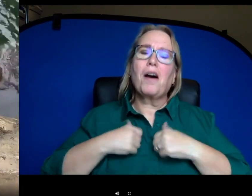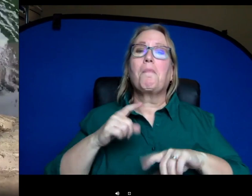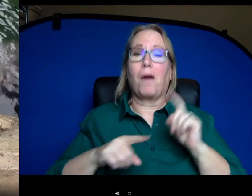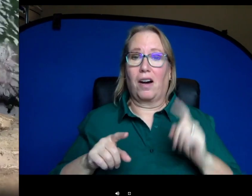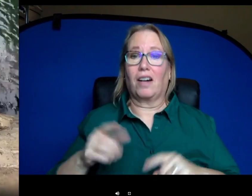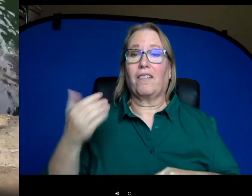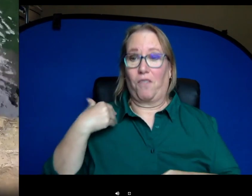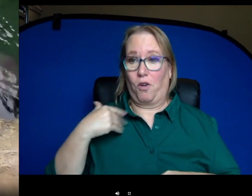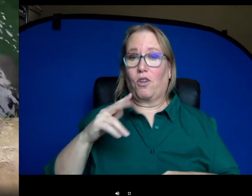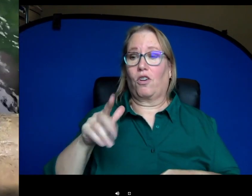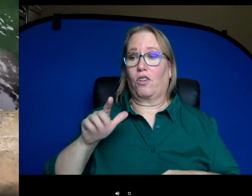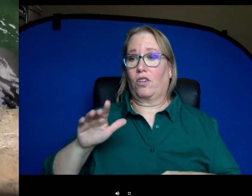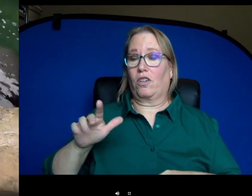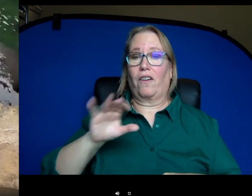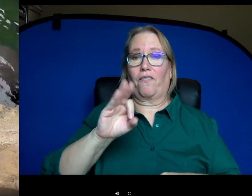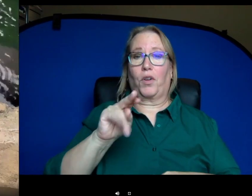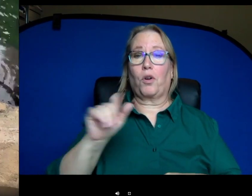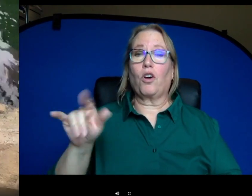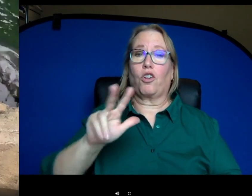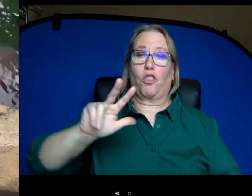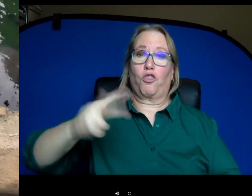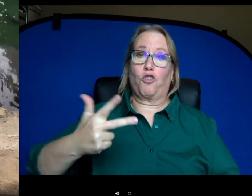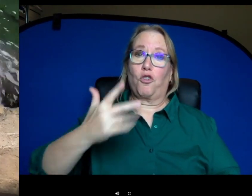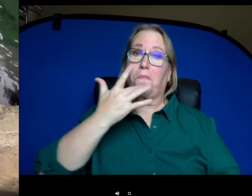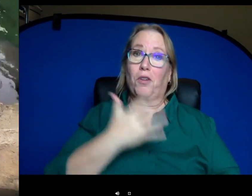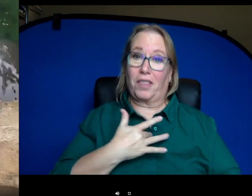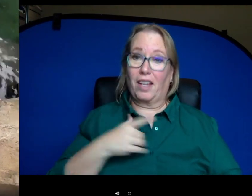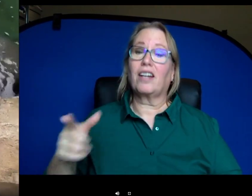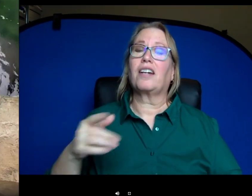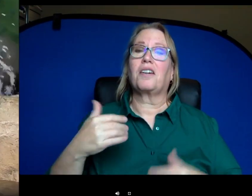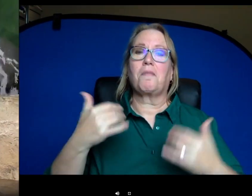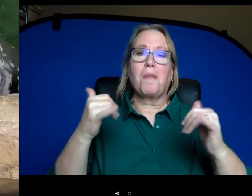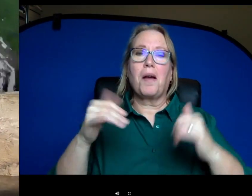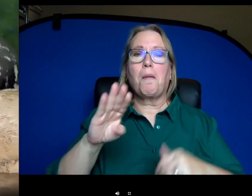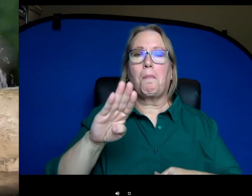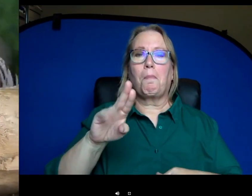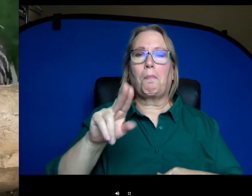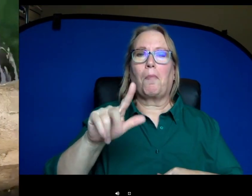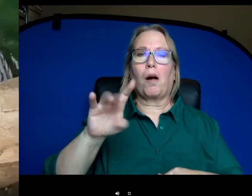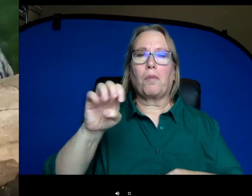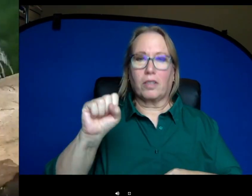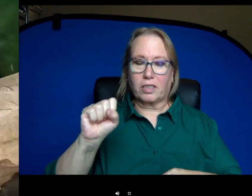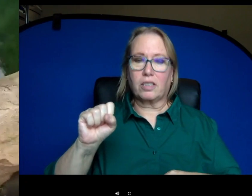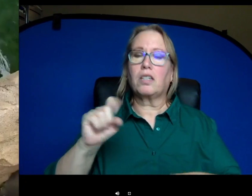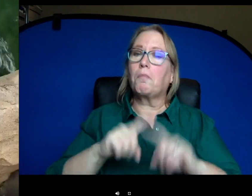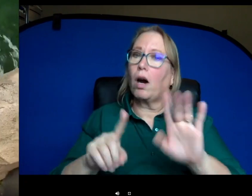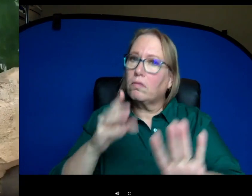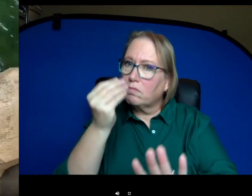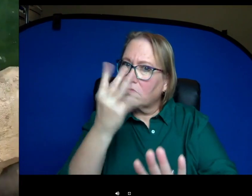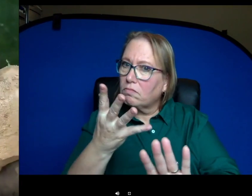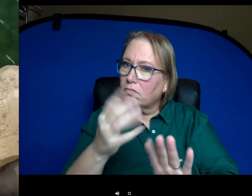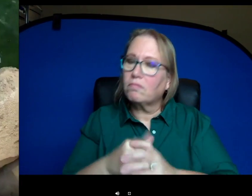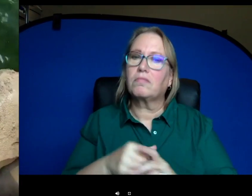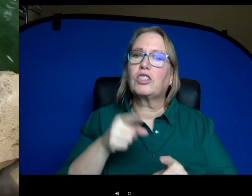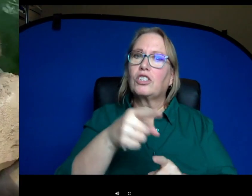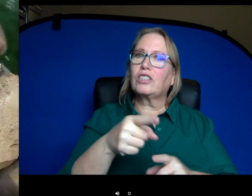for Fiona's third birthday. Where she got to play in a bunch of bubble that were in the water. However, secret Fiona is very scared of